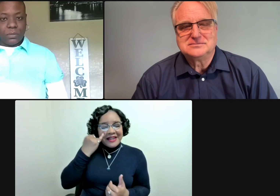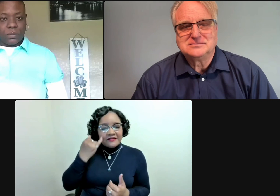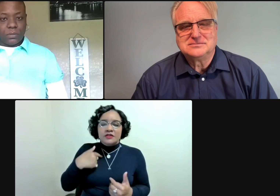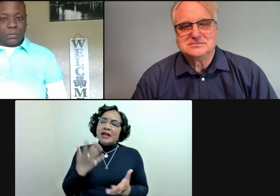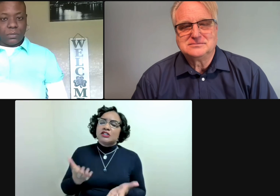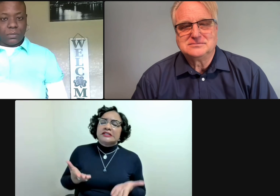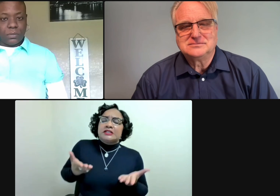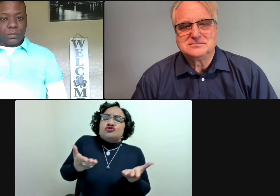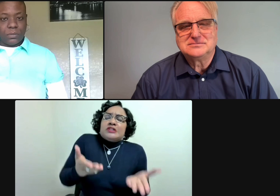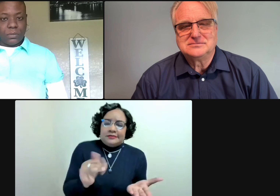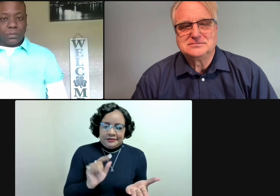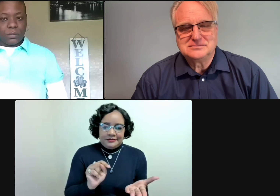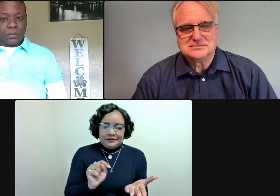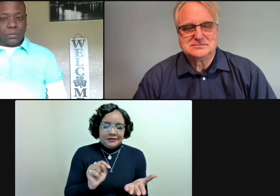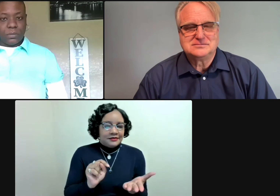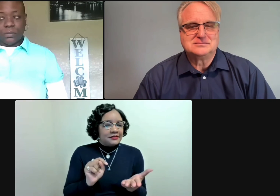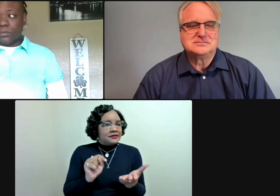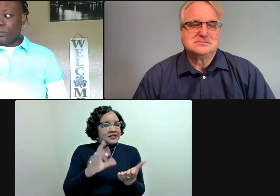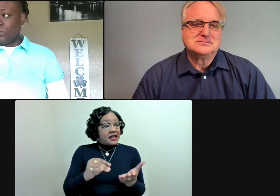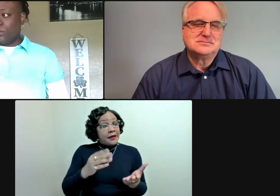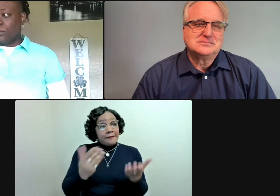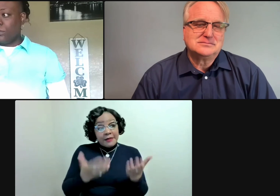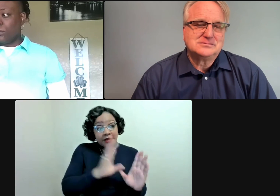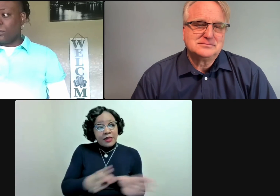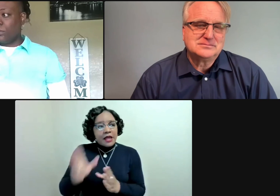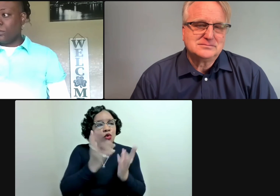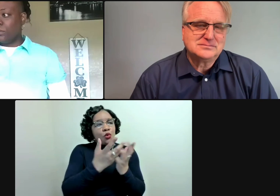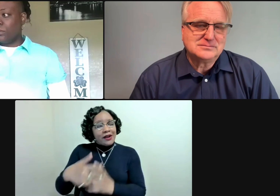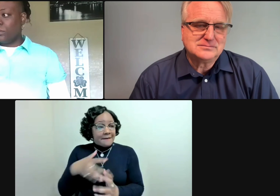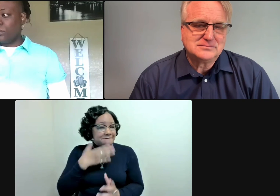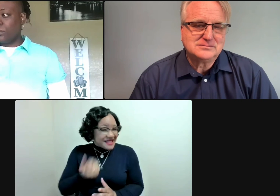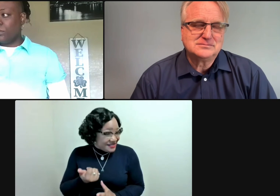I will say, hey, it might be easier and it might work out best if we use